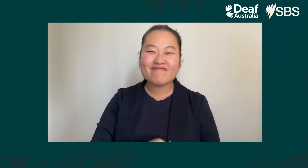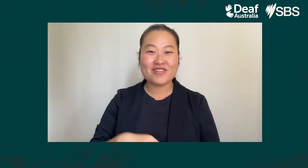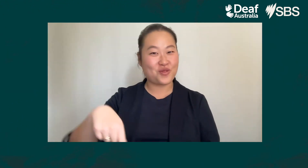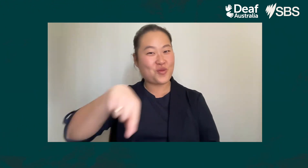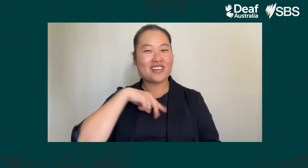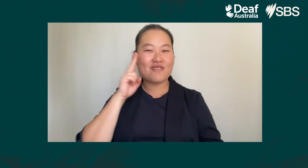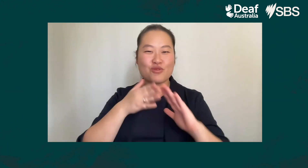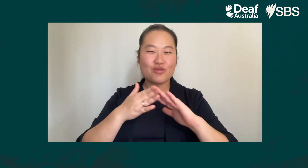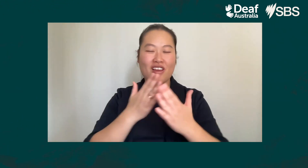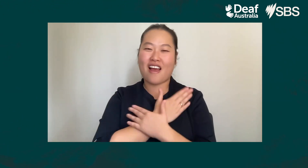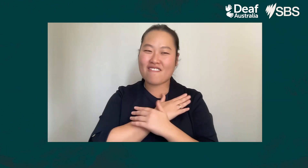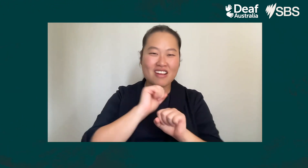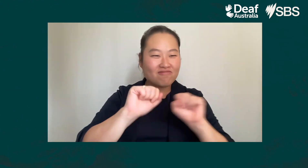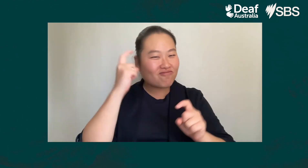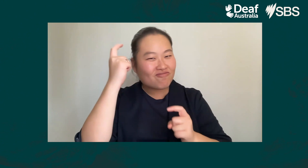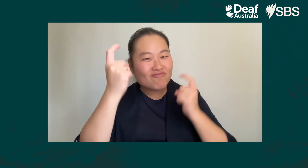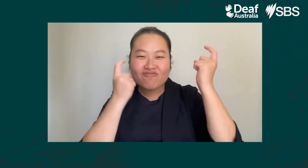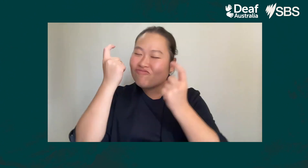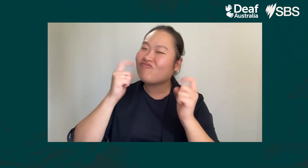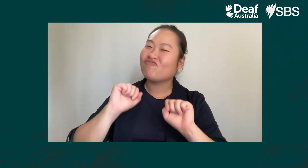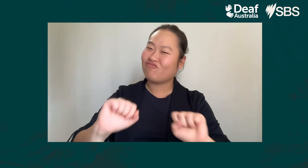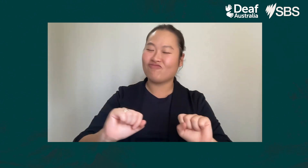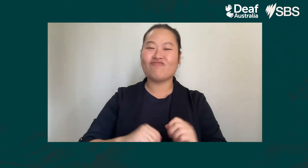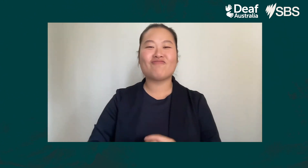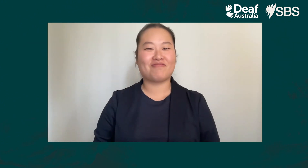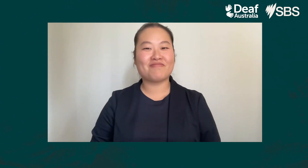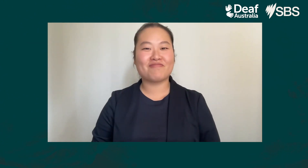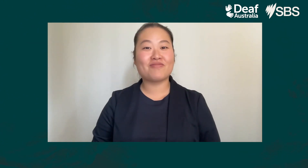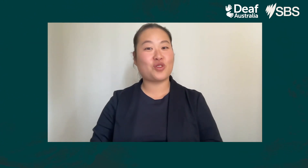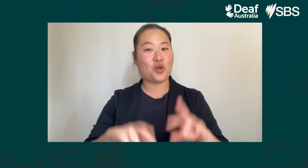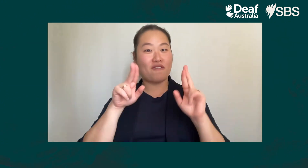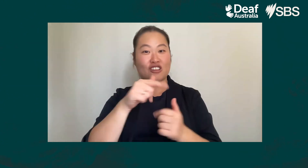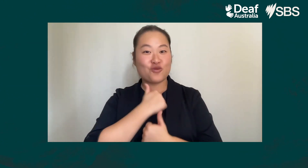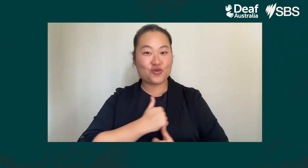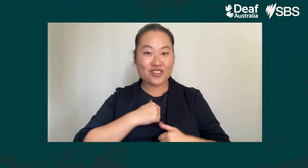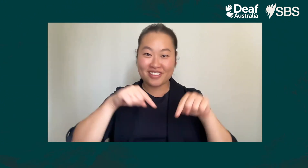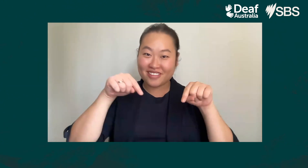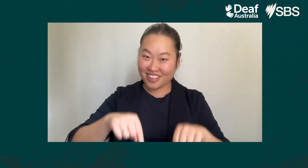We, in the Deaf community, love to see many different stories and are curious about various perspectives out there.